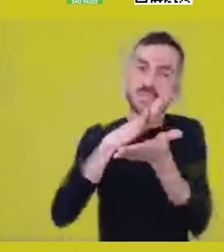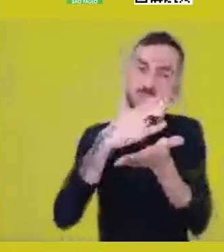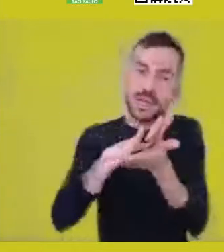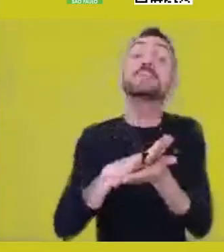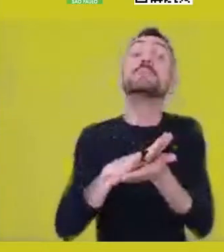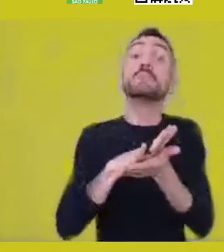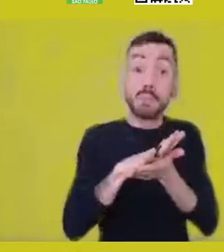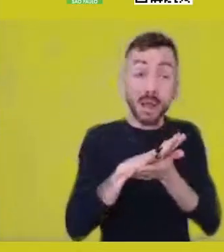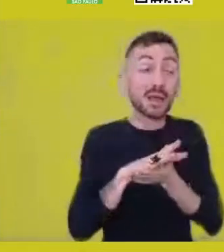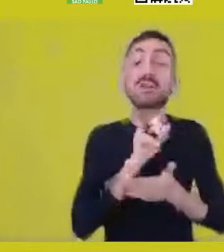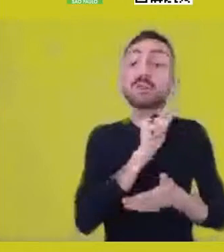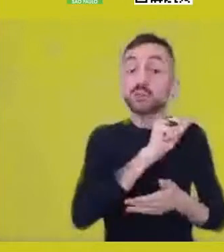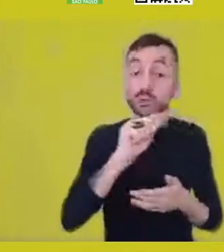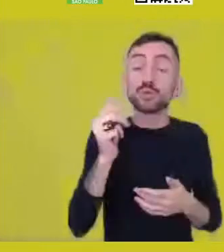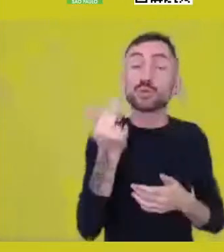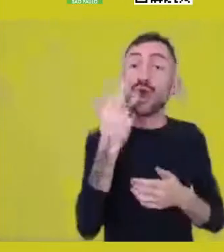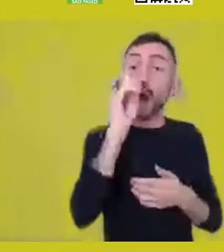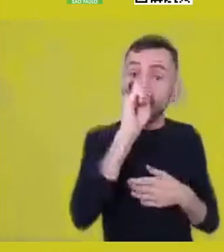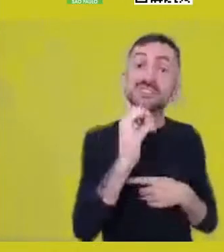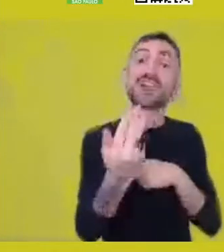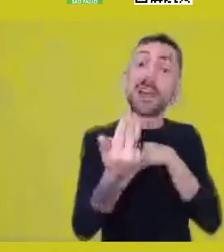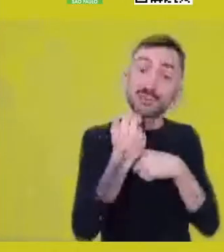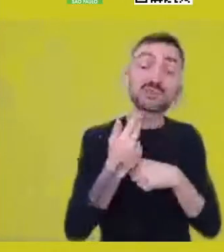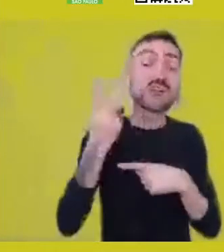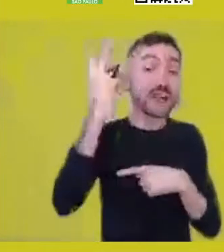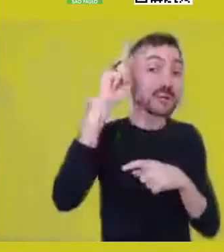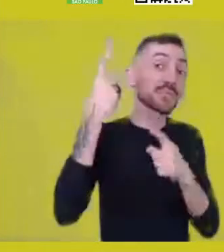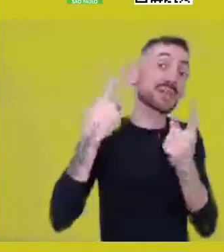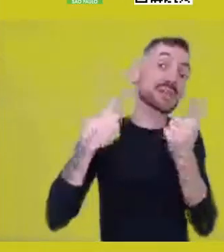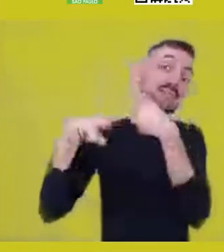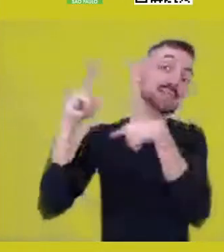that pulsate and vibrate this transformation that builds this body